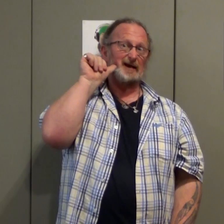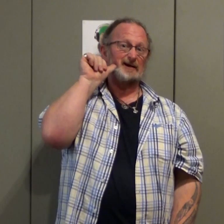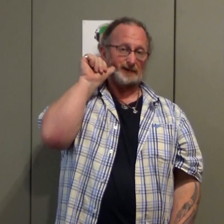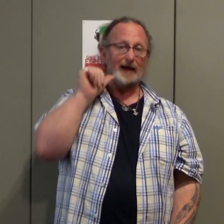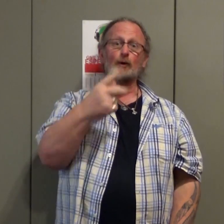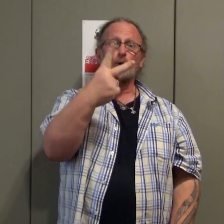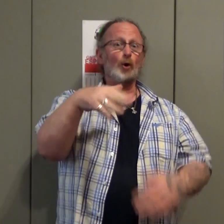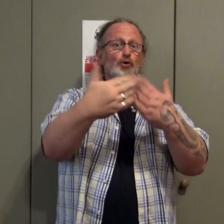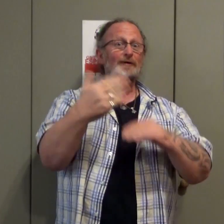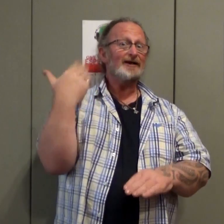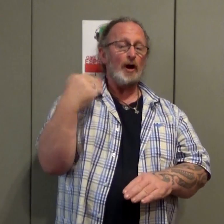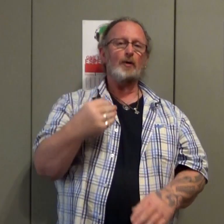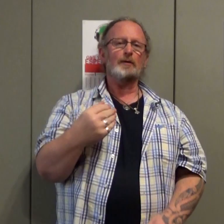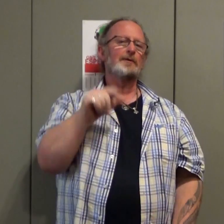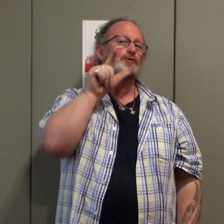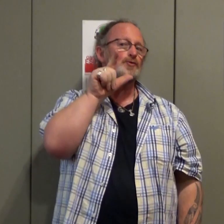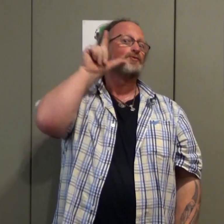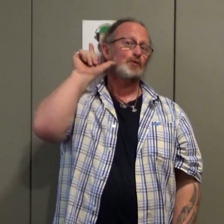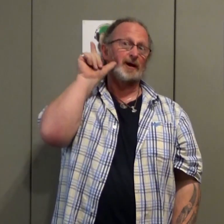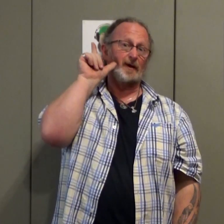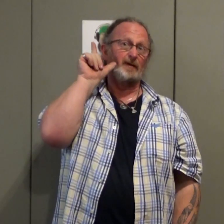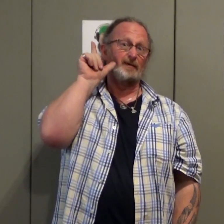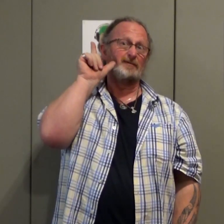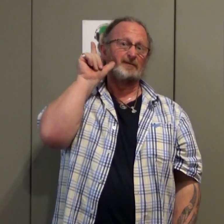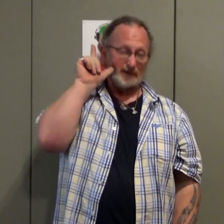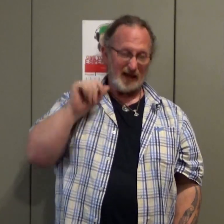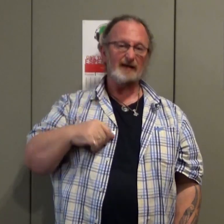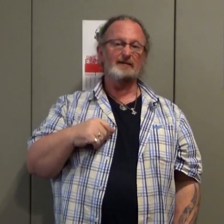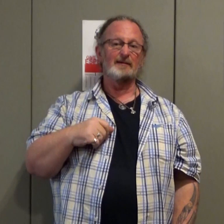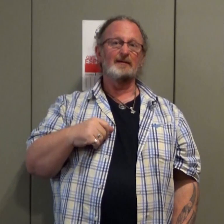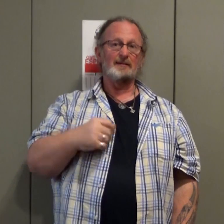We show two days ago like this with two fingers two days ago